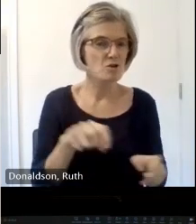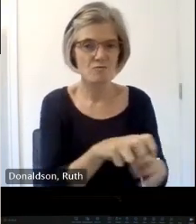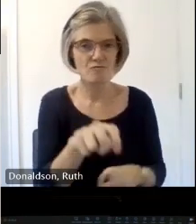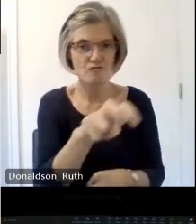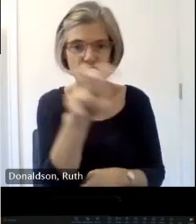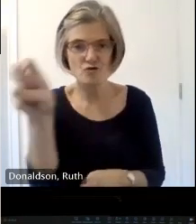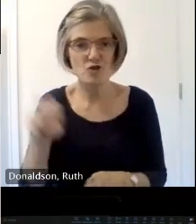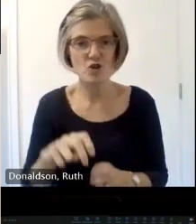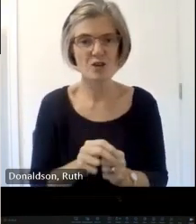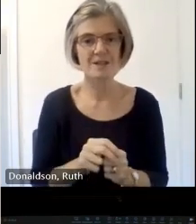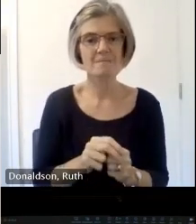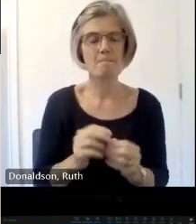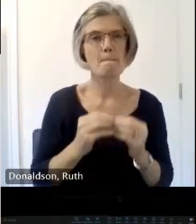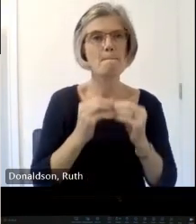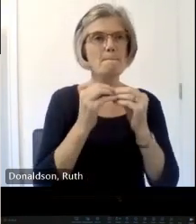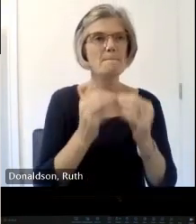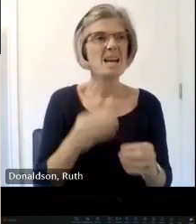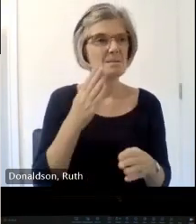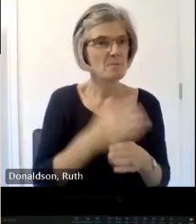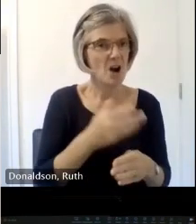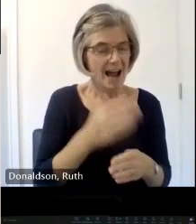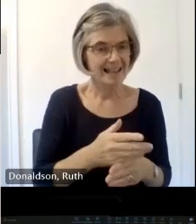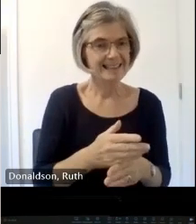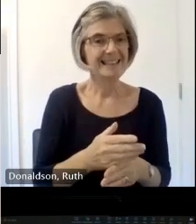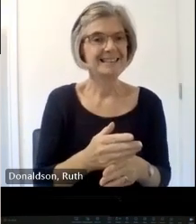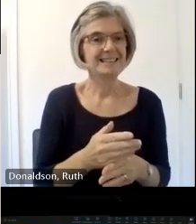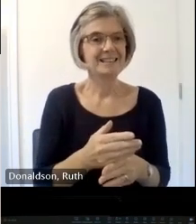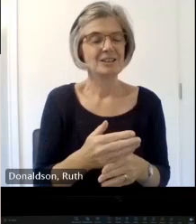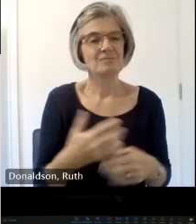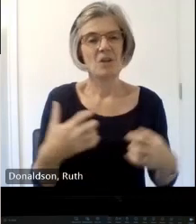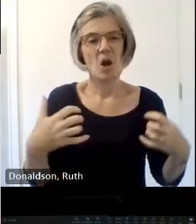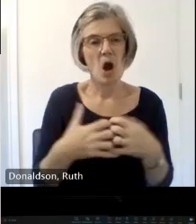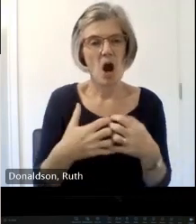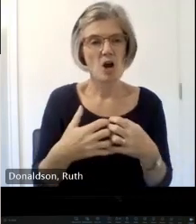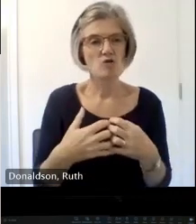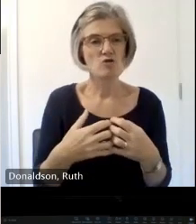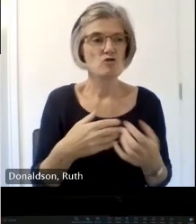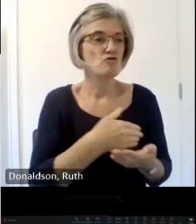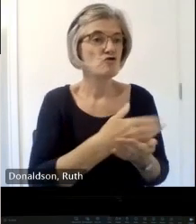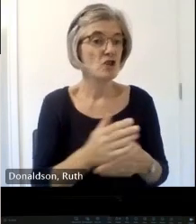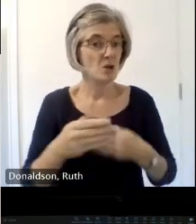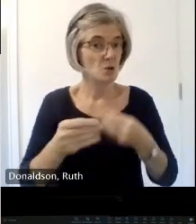and conservation terms and and how to interpret how to share your and these days in particular